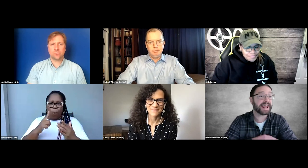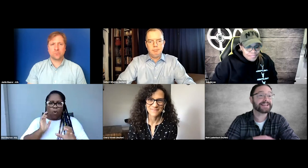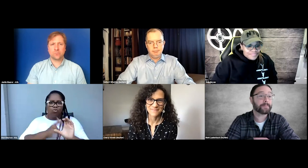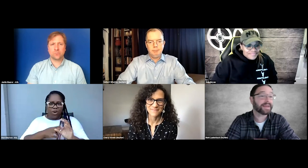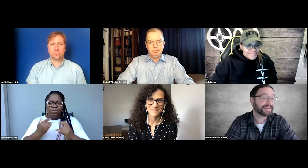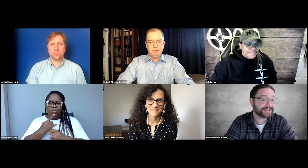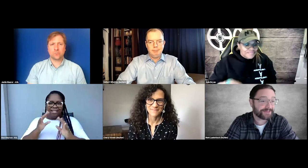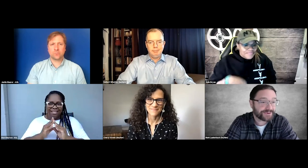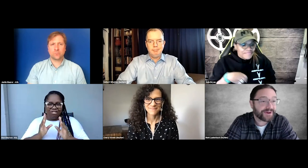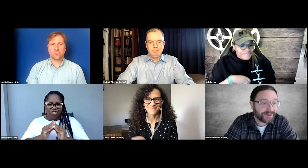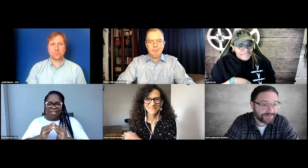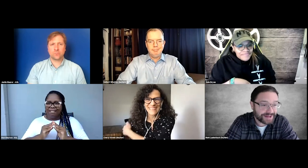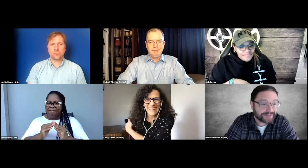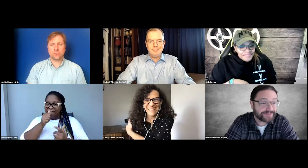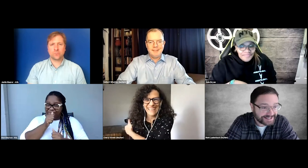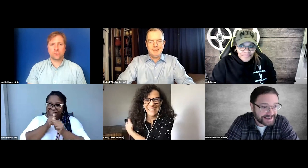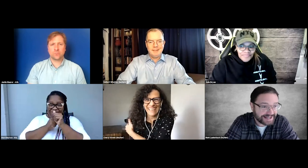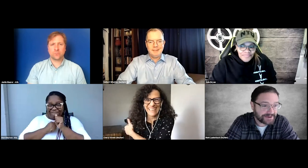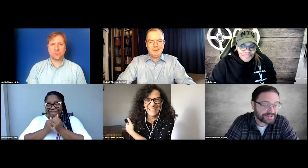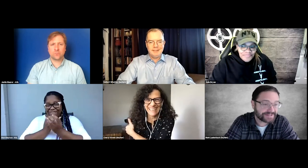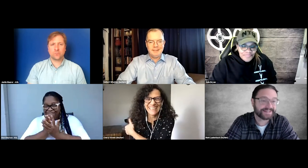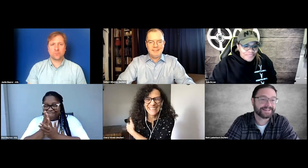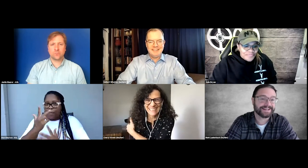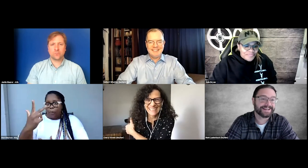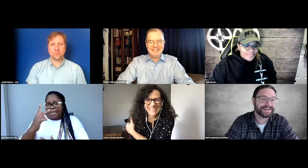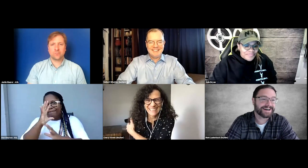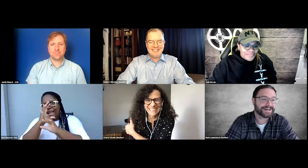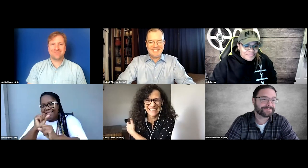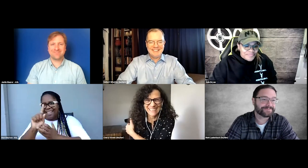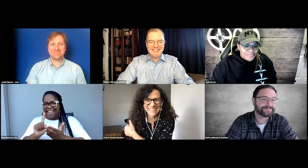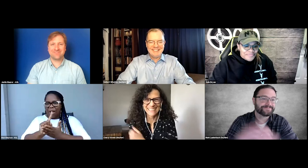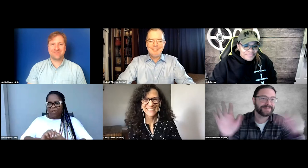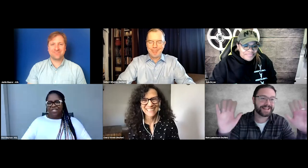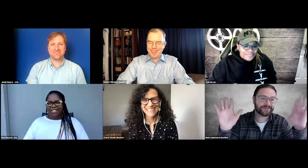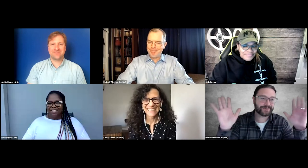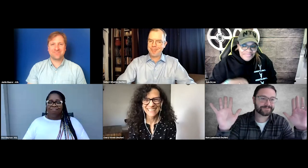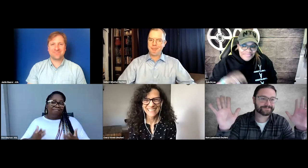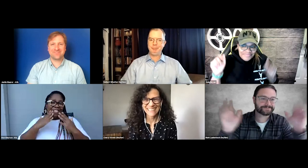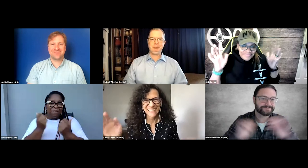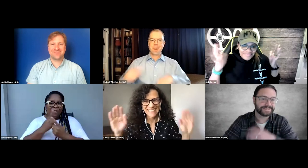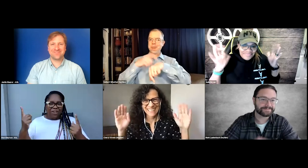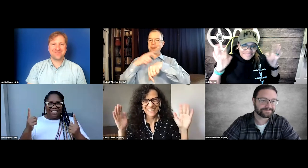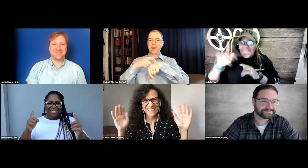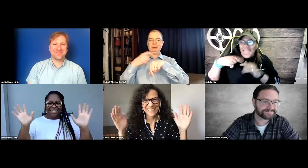and making it through all three fascinating hours. Thank you, everyone.